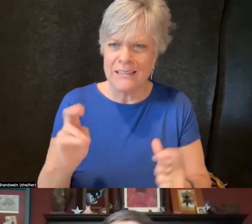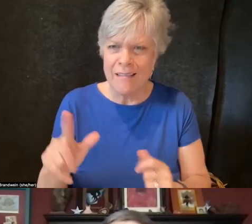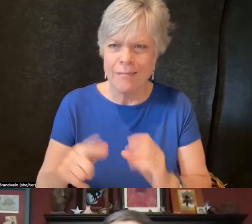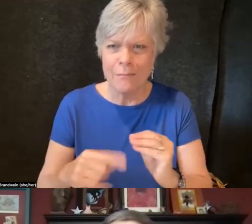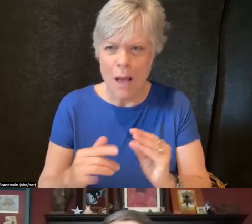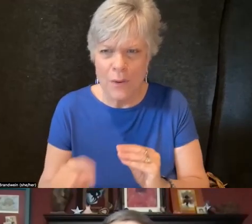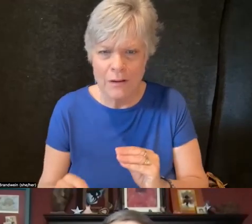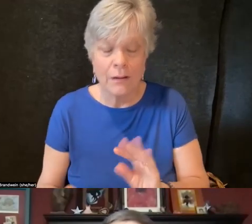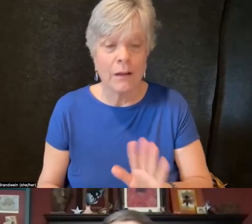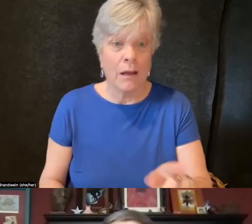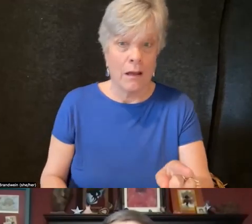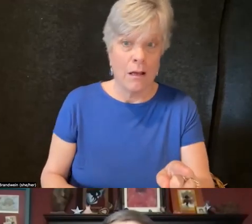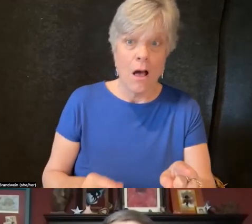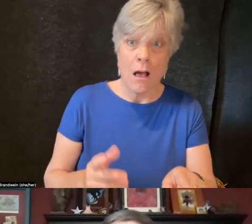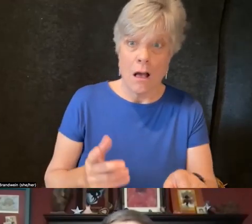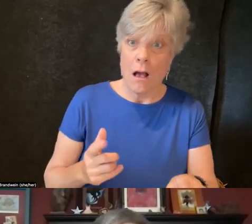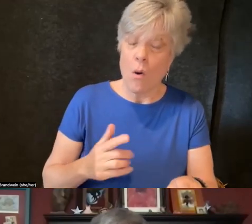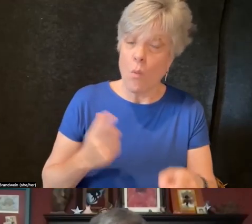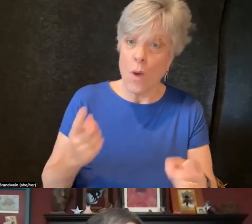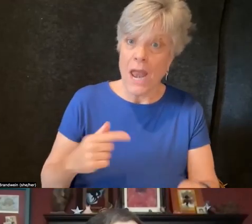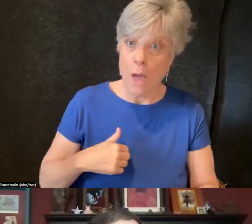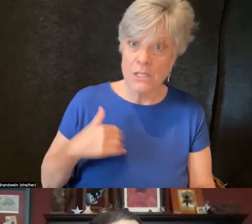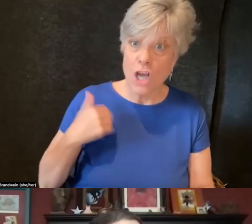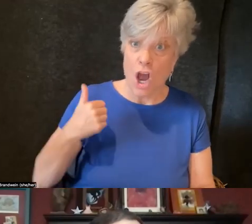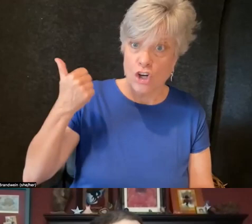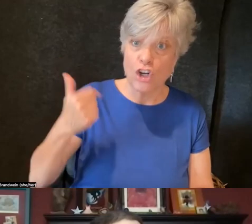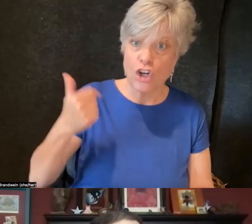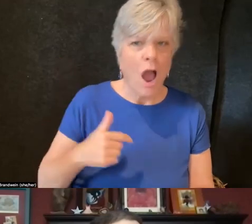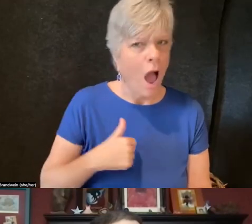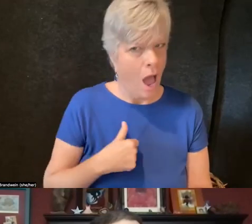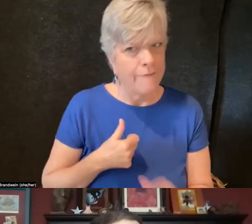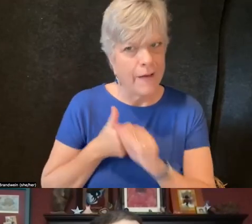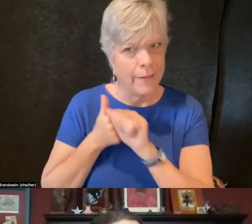I also fell into that similar framing.